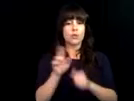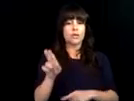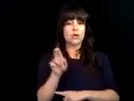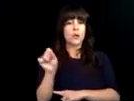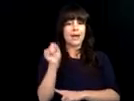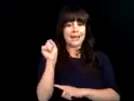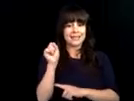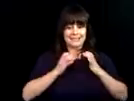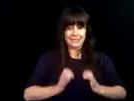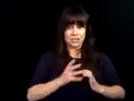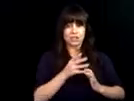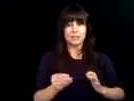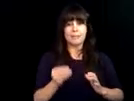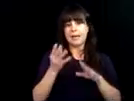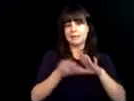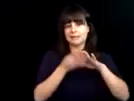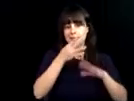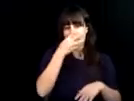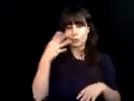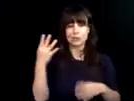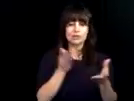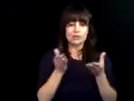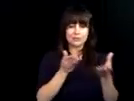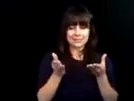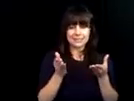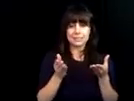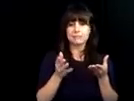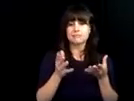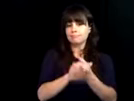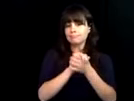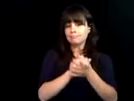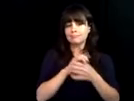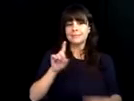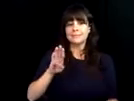you very much. >> Hi, I am Vicki, with the U.S.